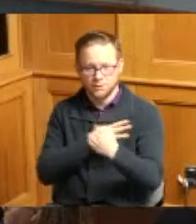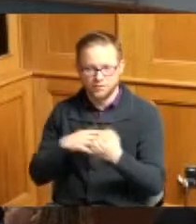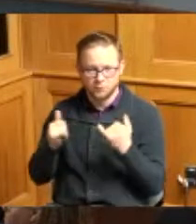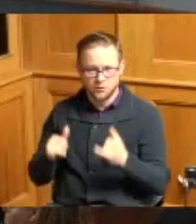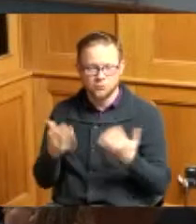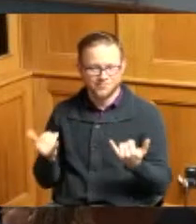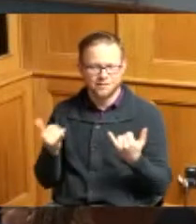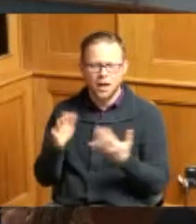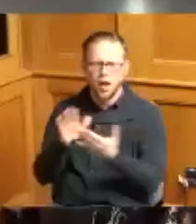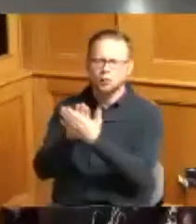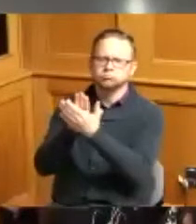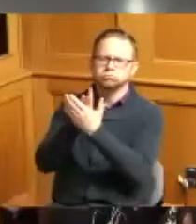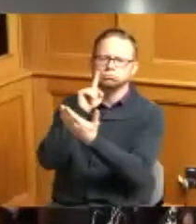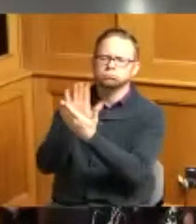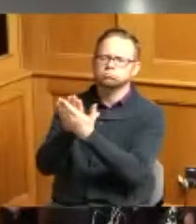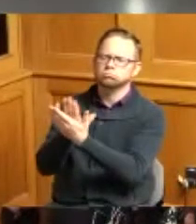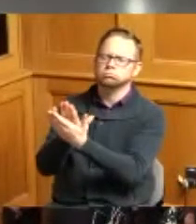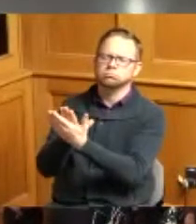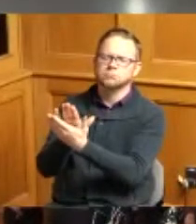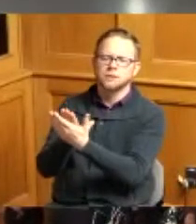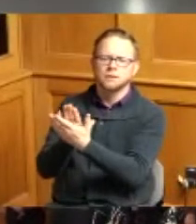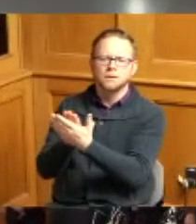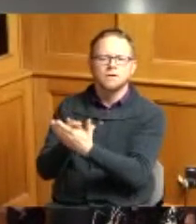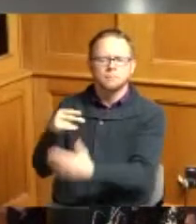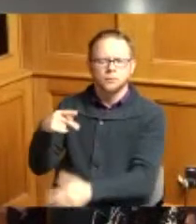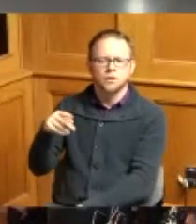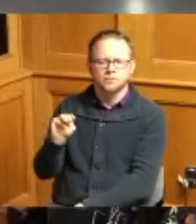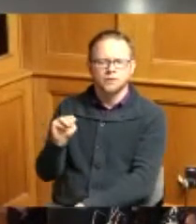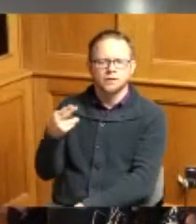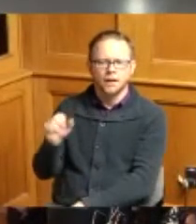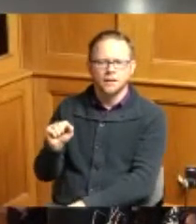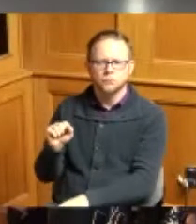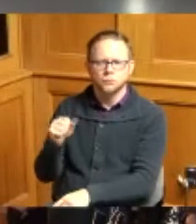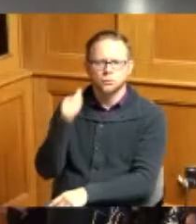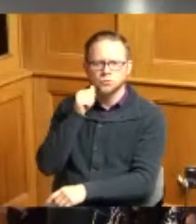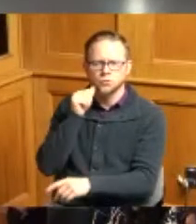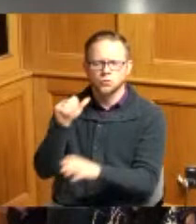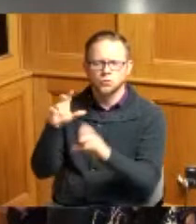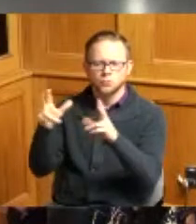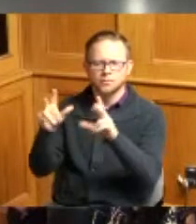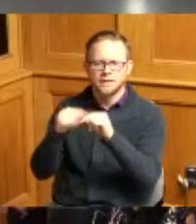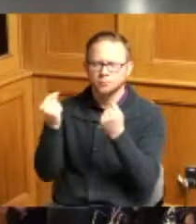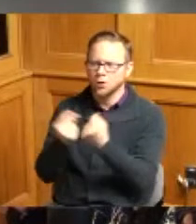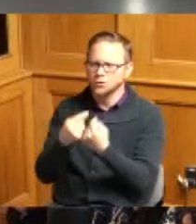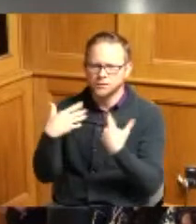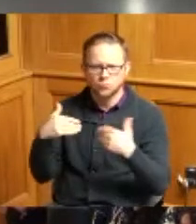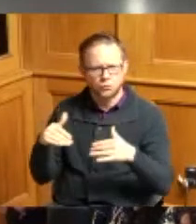Purcell Marion High School girls basketball team for a victorious season and commends the team on